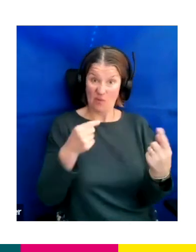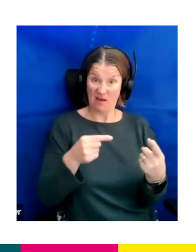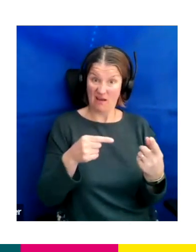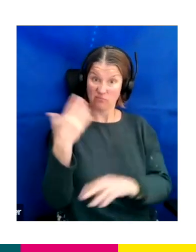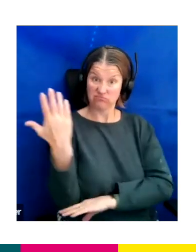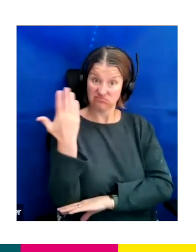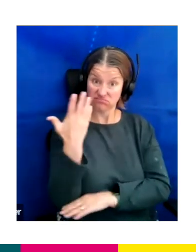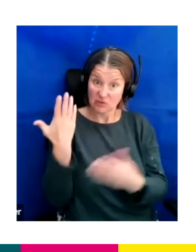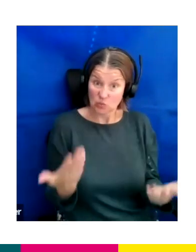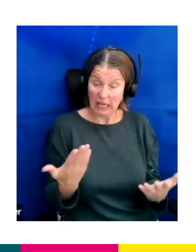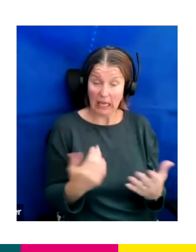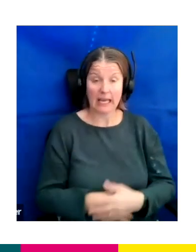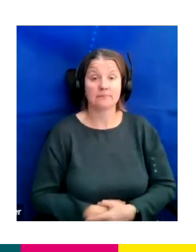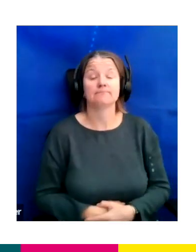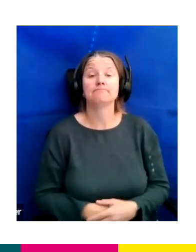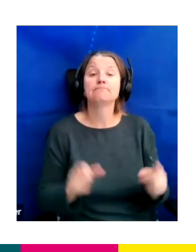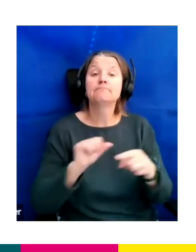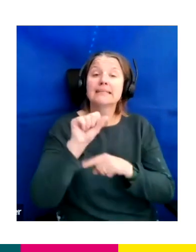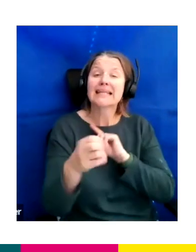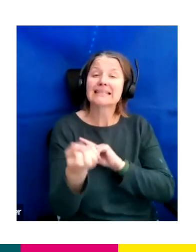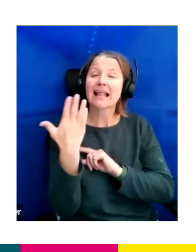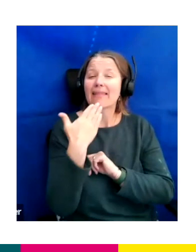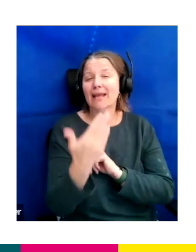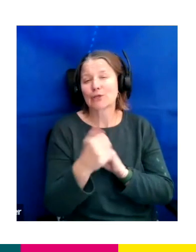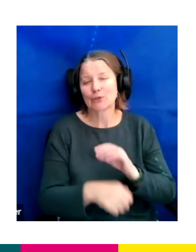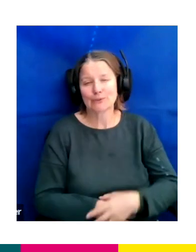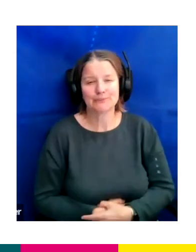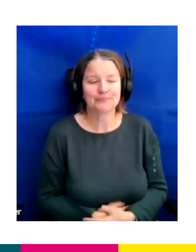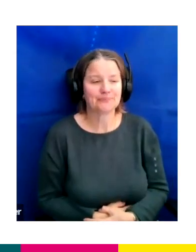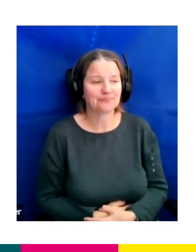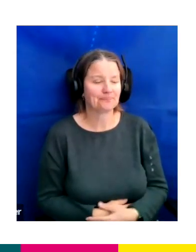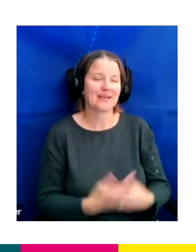If we can just go to the next slide please, that'd be great. Thank you very much.